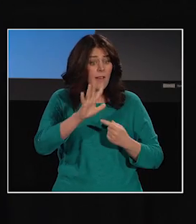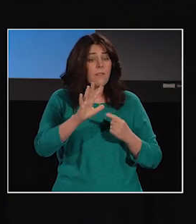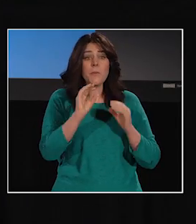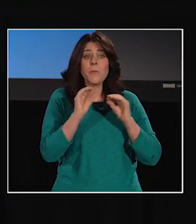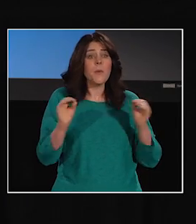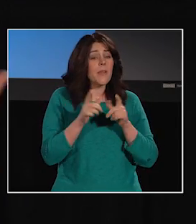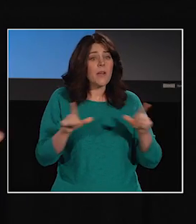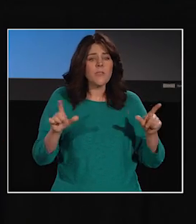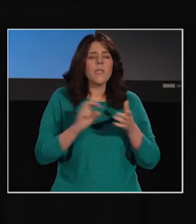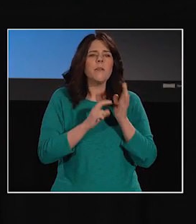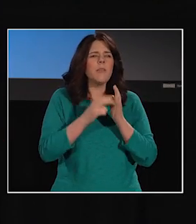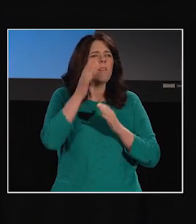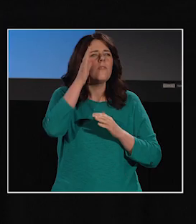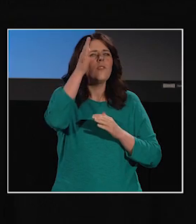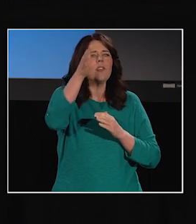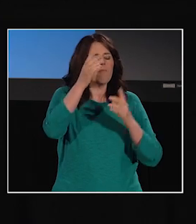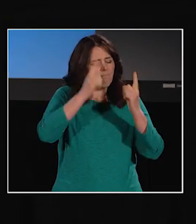we will have difficulties in the future.